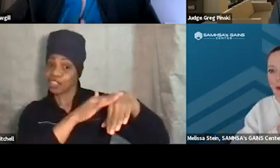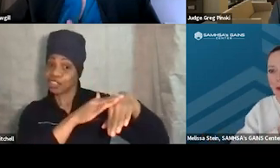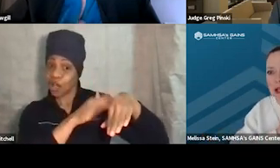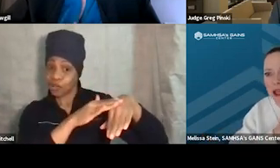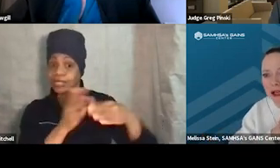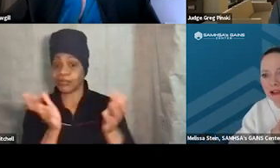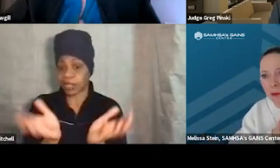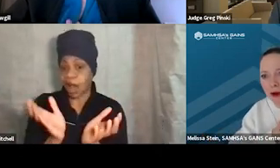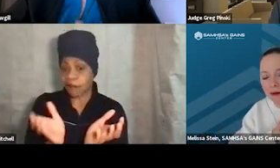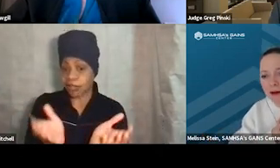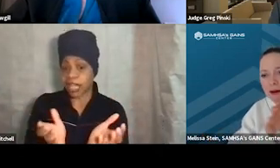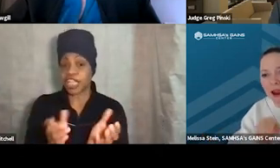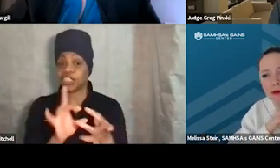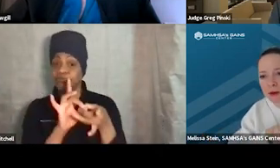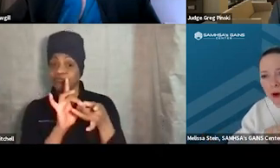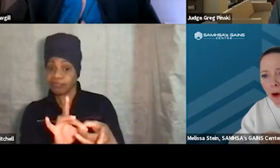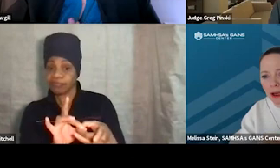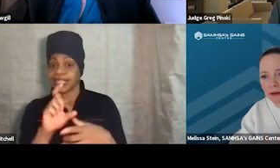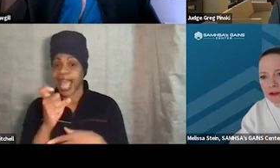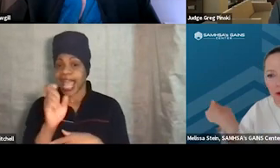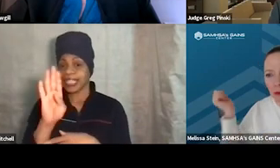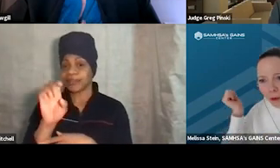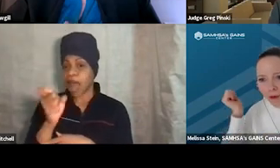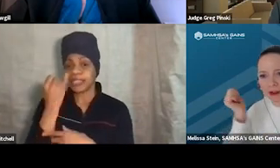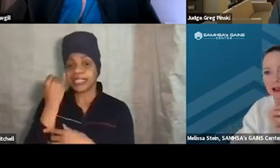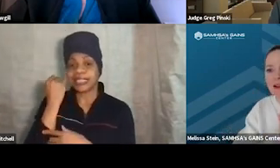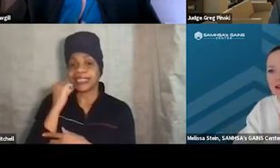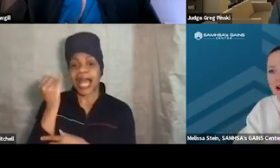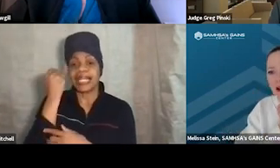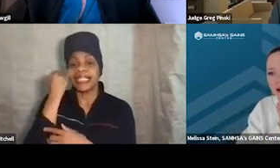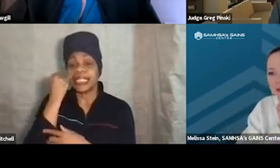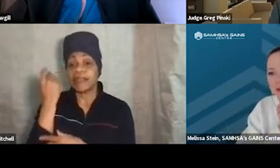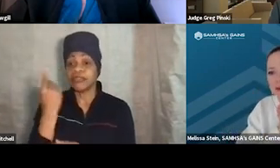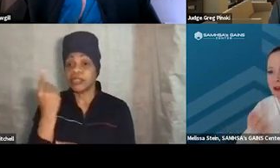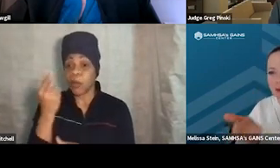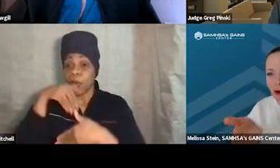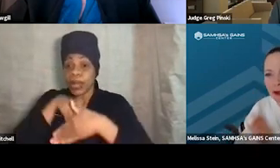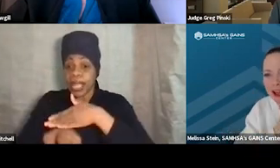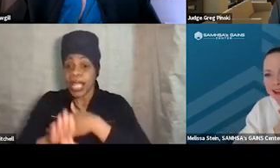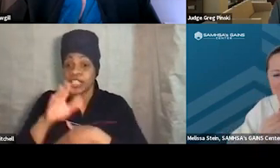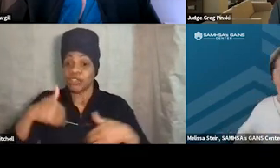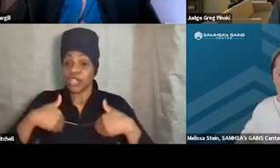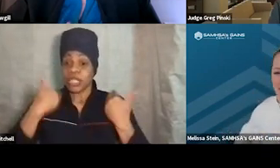so it wasn't like someone came into his home and removed it. Any more you wanna add there?